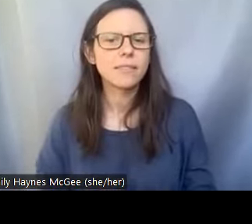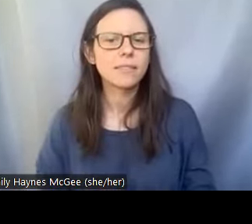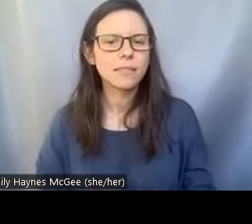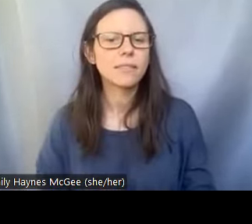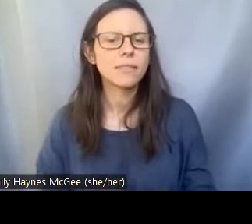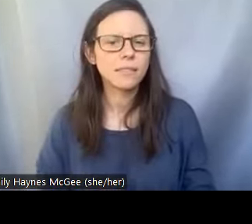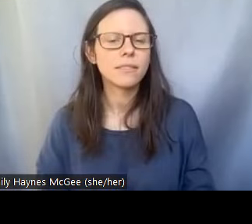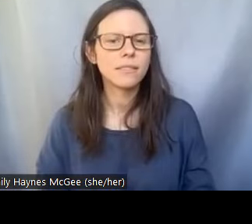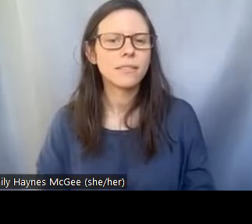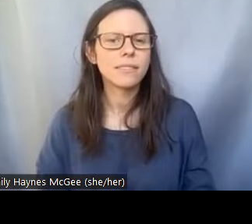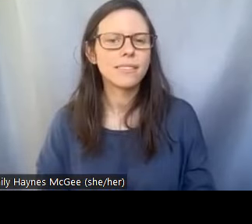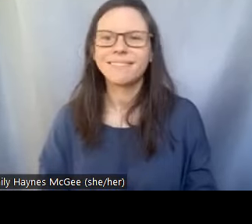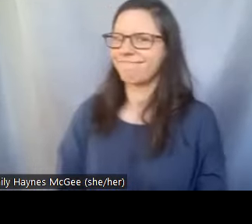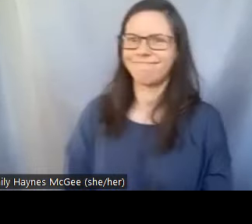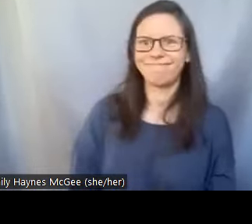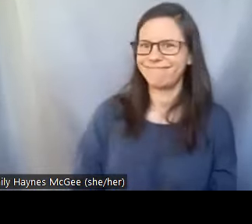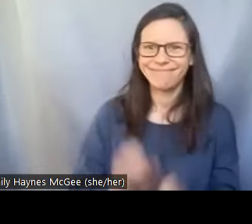Shellie: Fantastic that is just so fascinating.